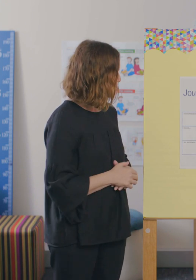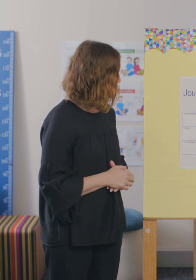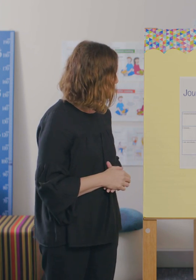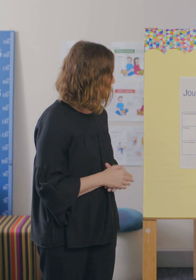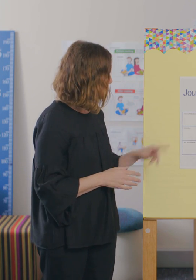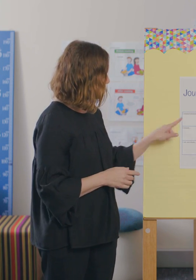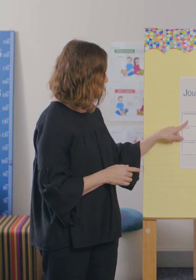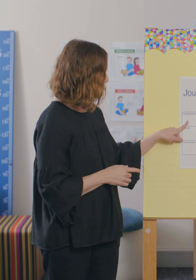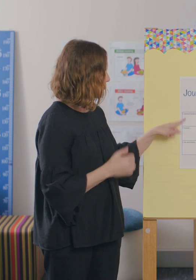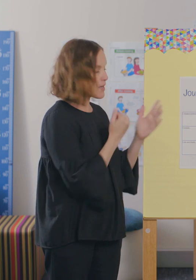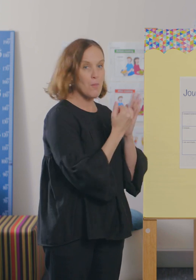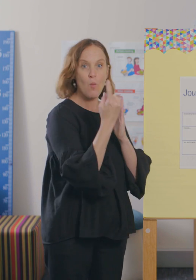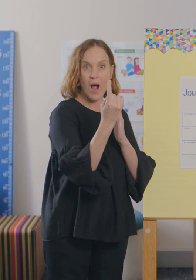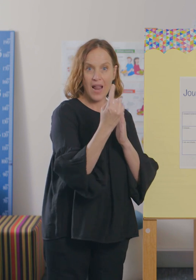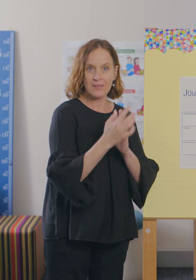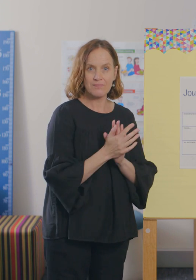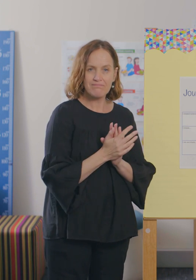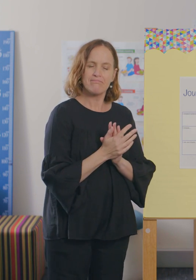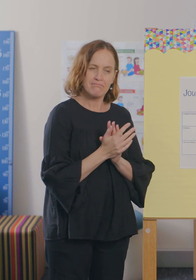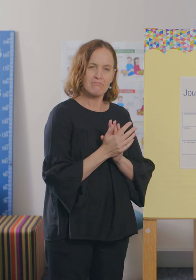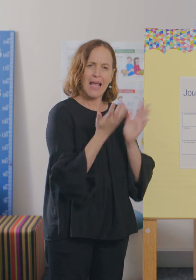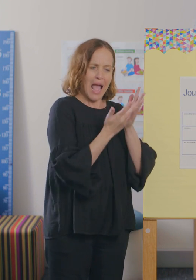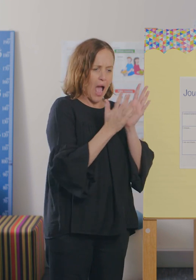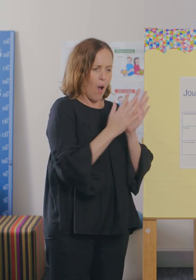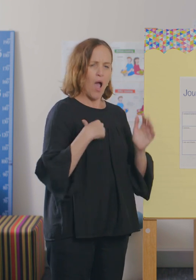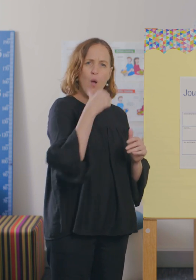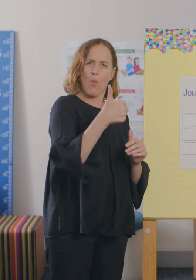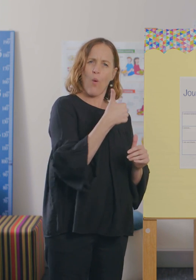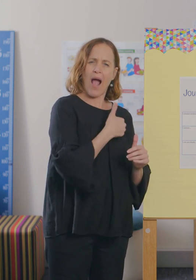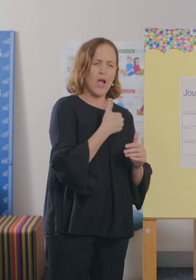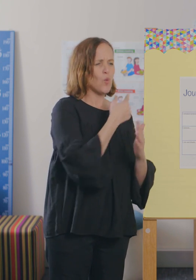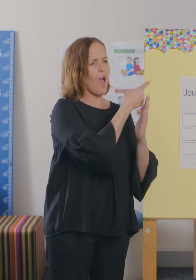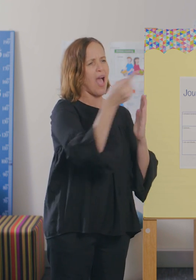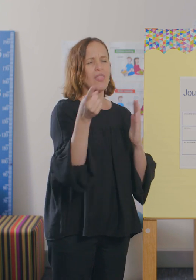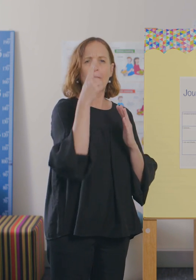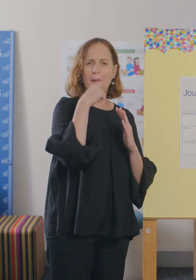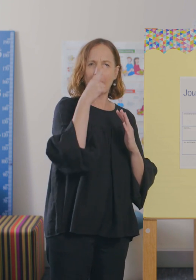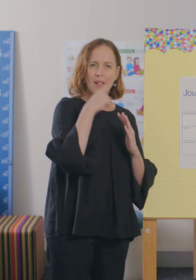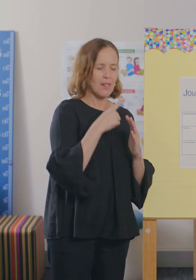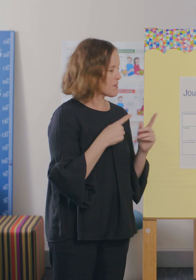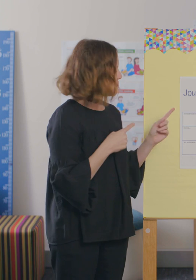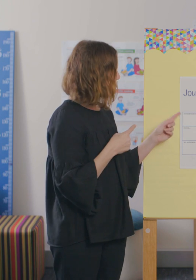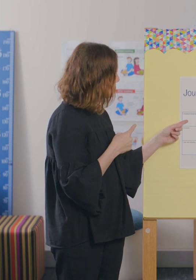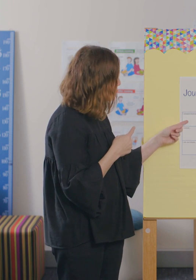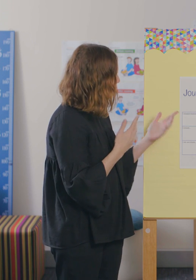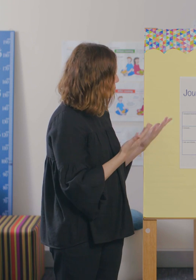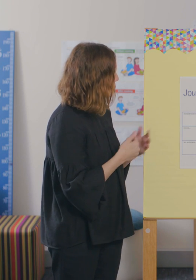Number one: How I show kindness to others. Write in here what you have done to show kindness.